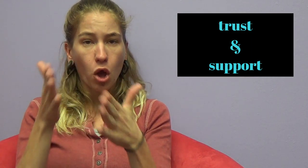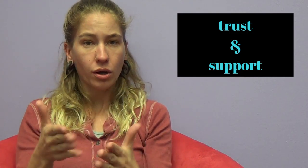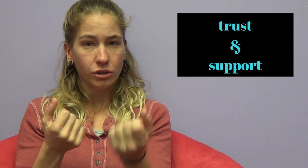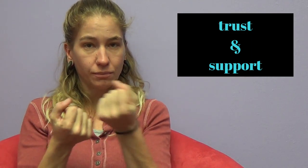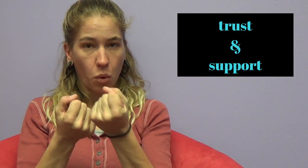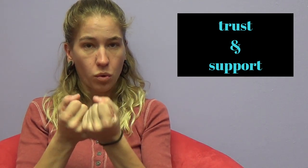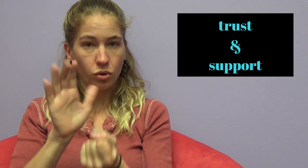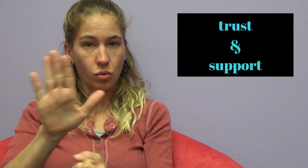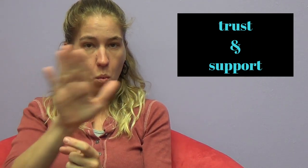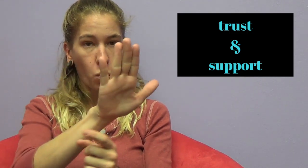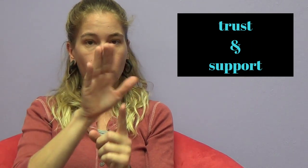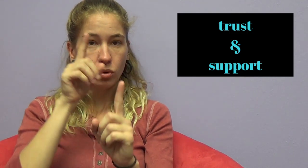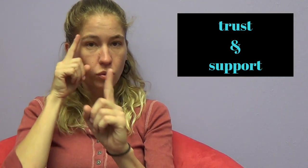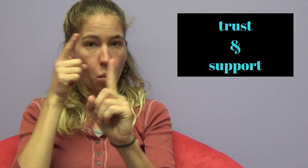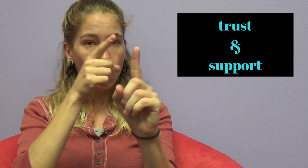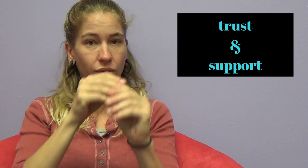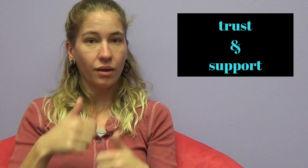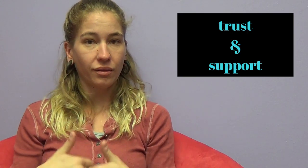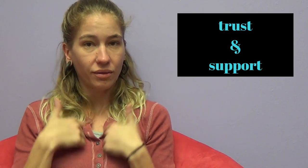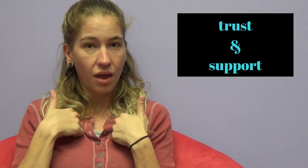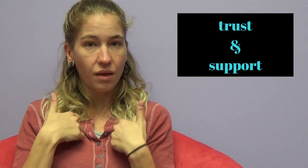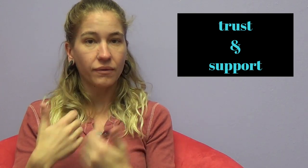Your partner supports your goals in your life.